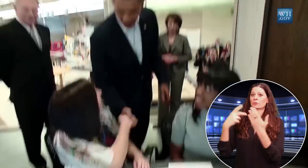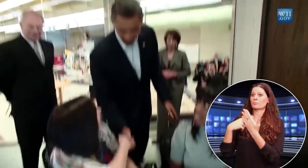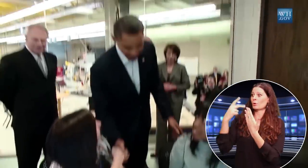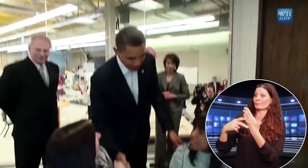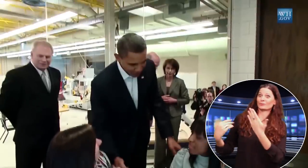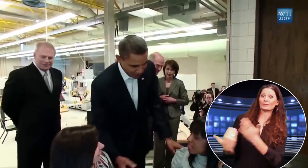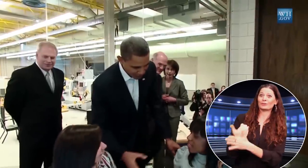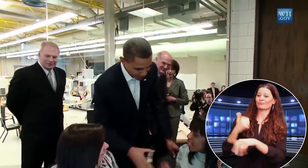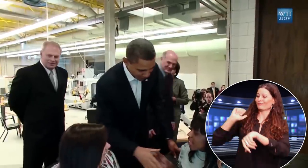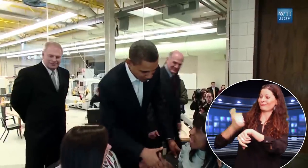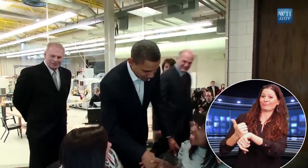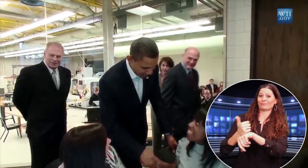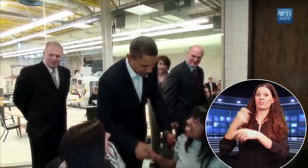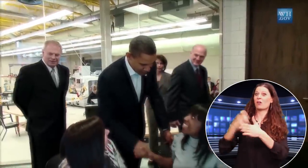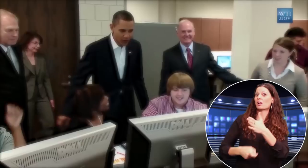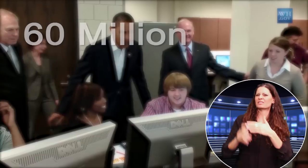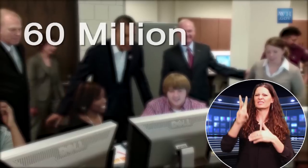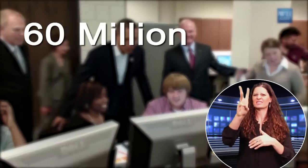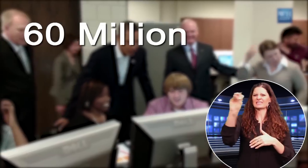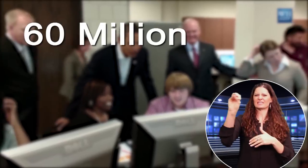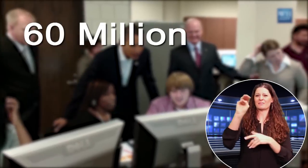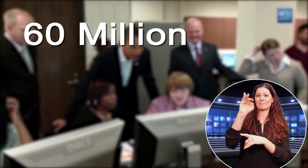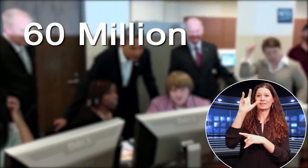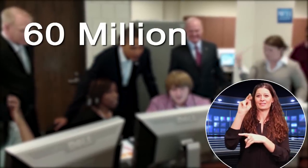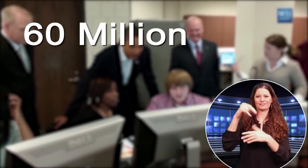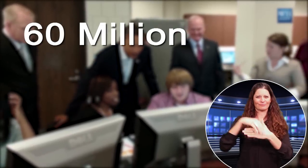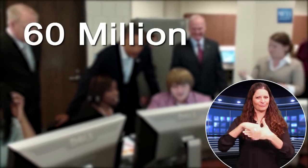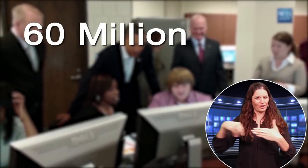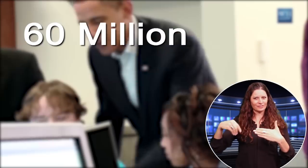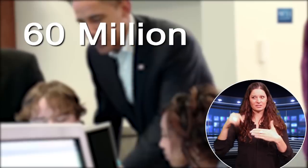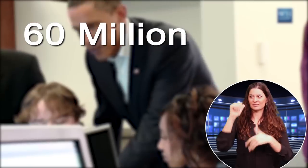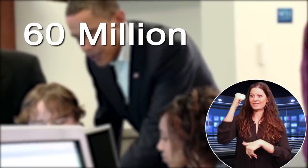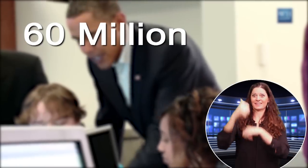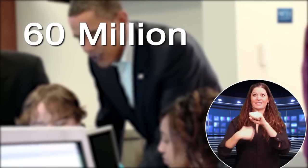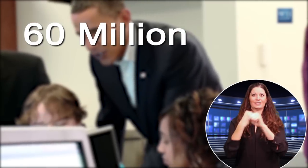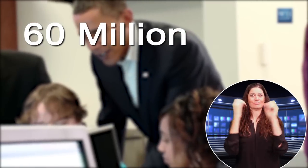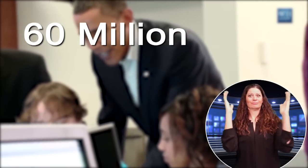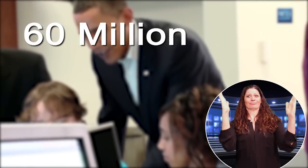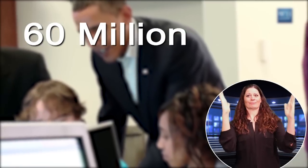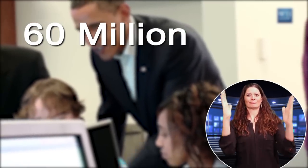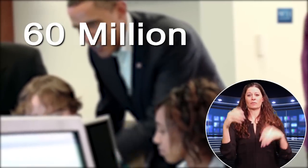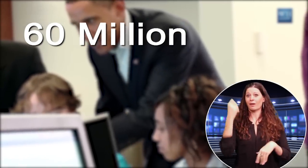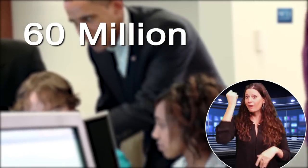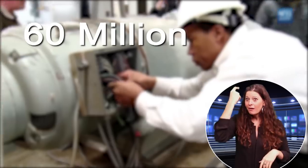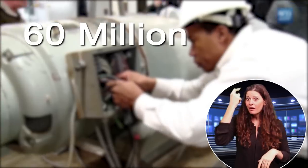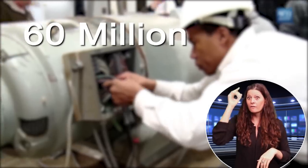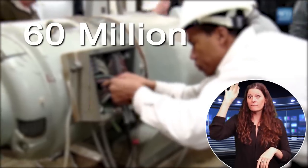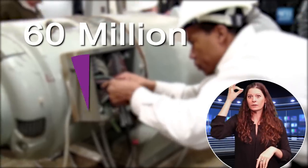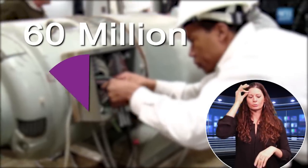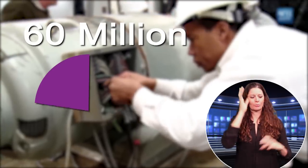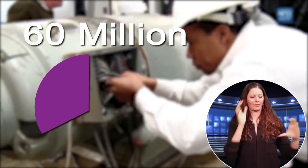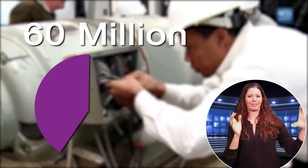It's been estimated that the new program will cost about $60 million dollars in just a decade.